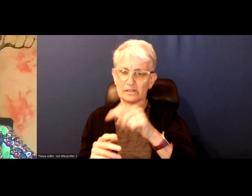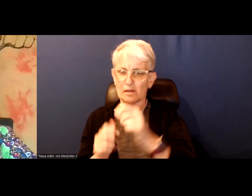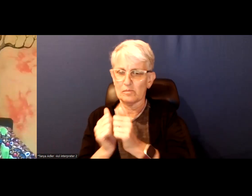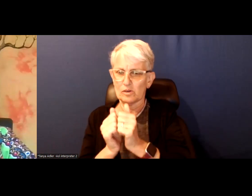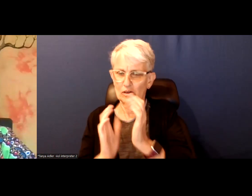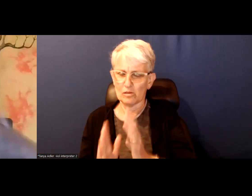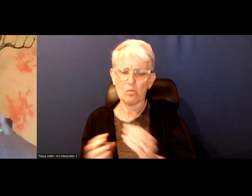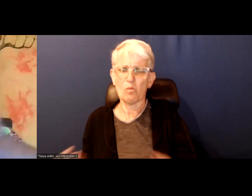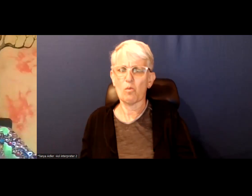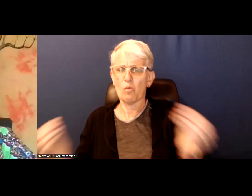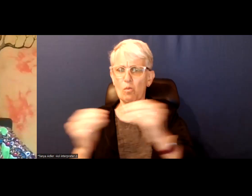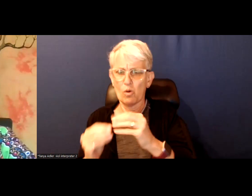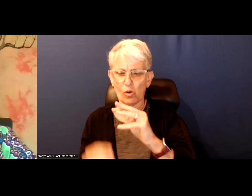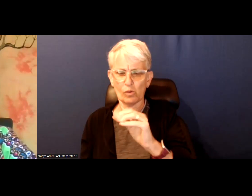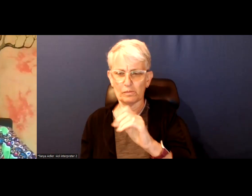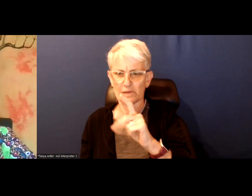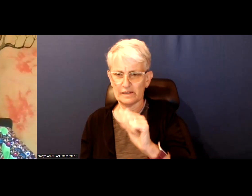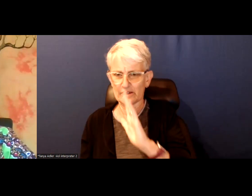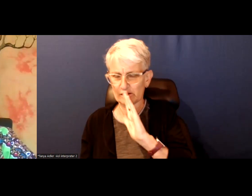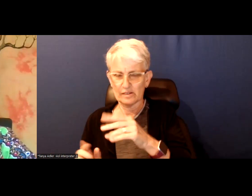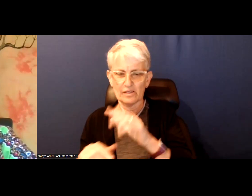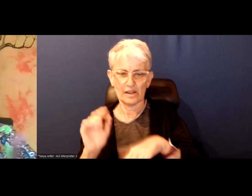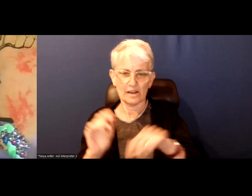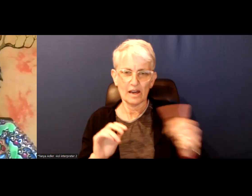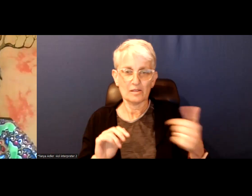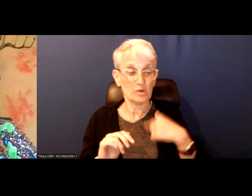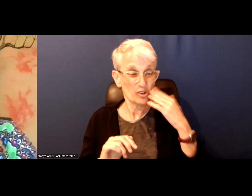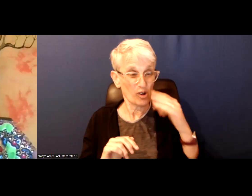anyone else. And yet we are there candidates with great platform.